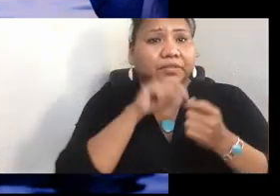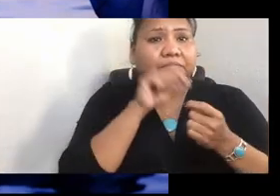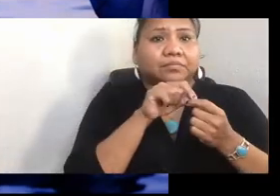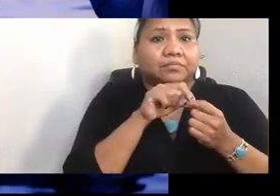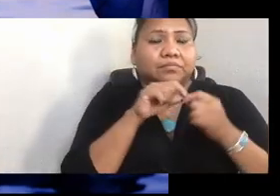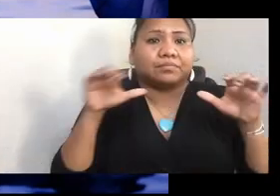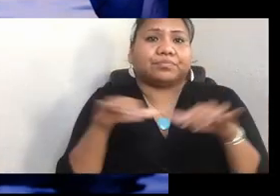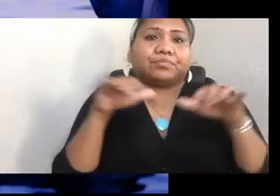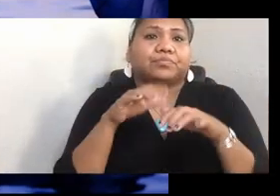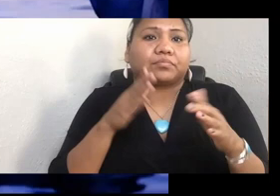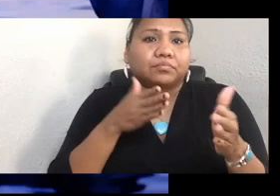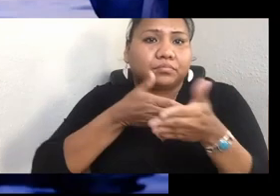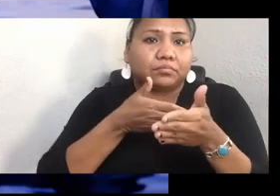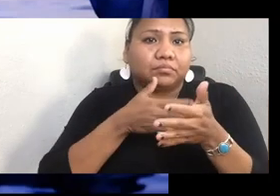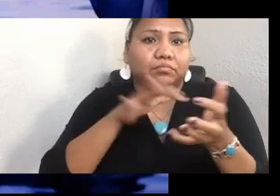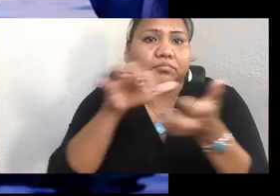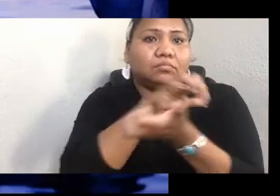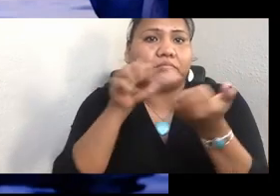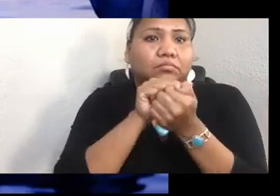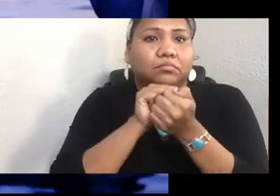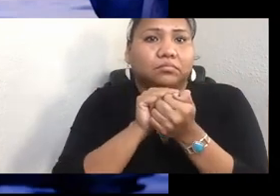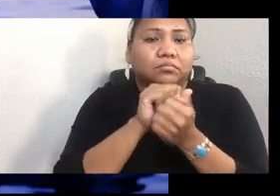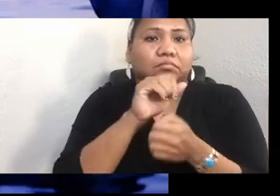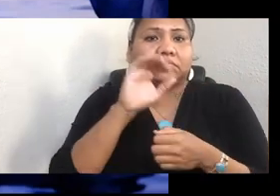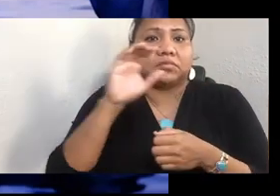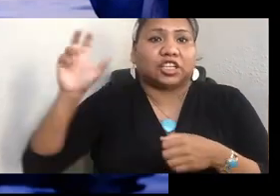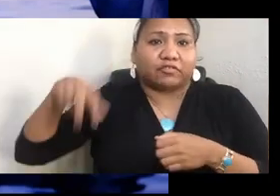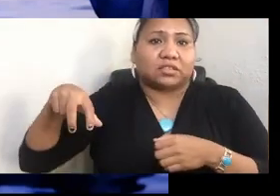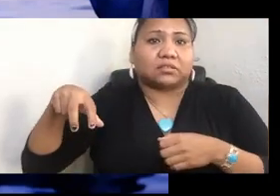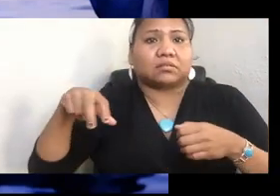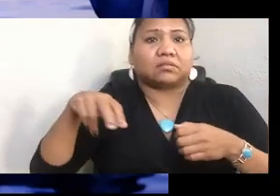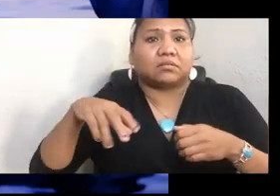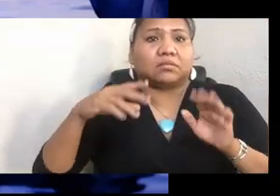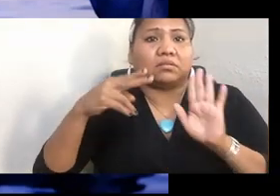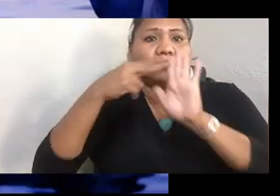That when they were signing peace treaties, like on Orcas,